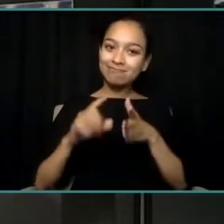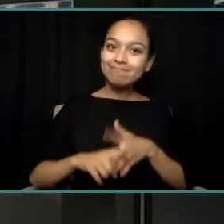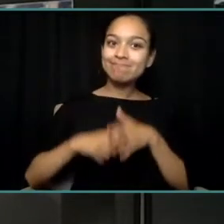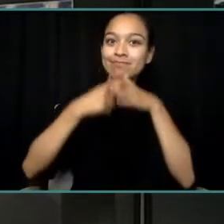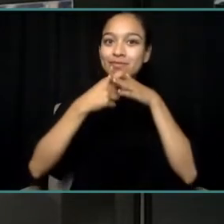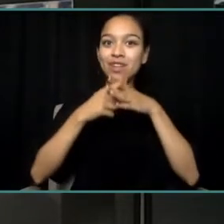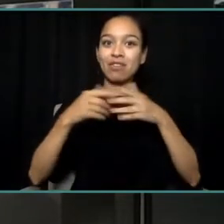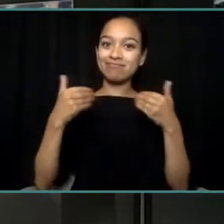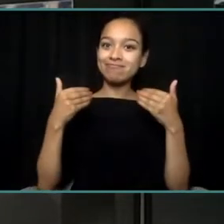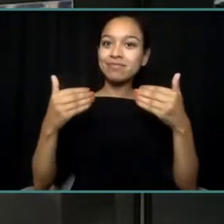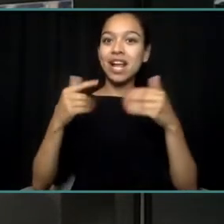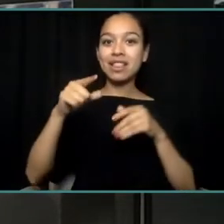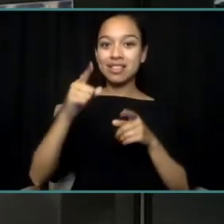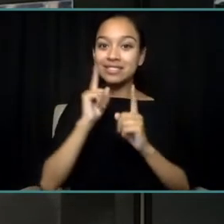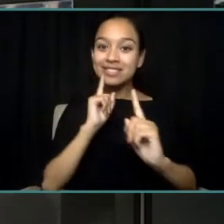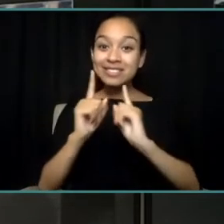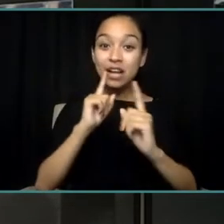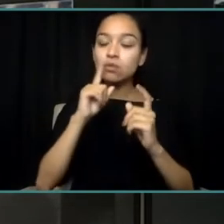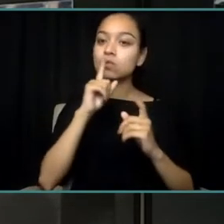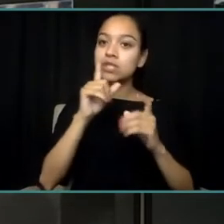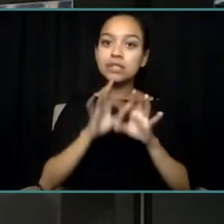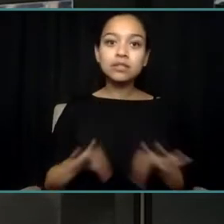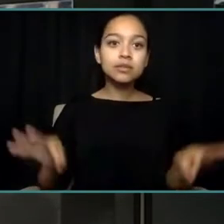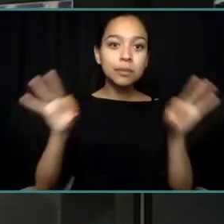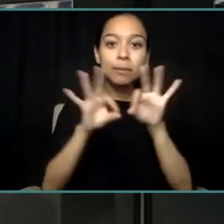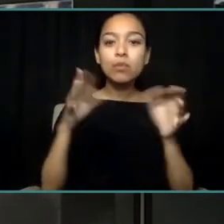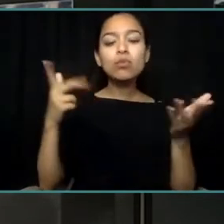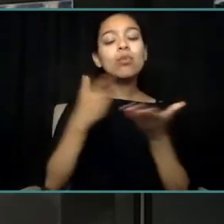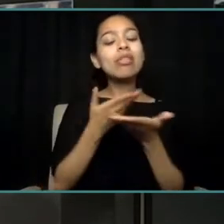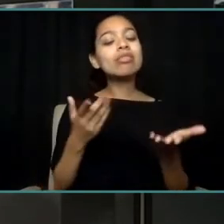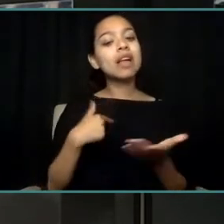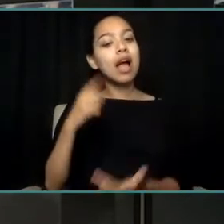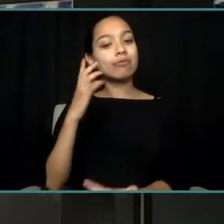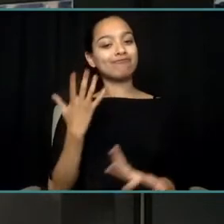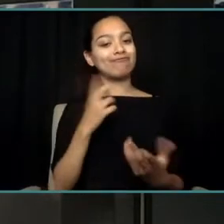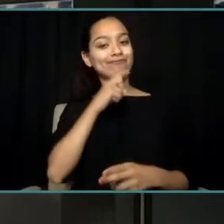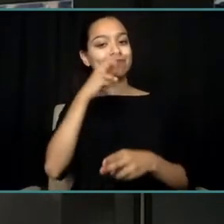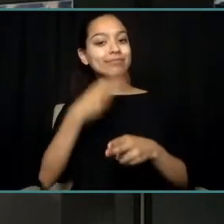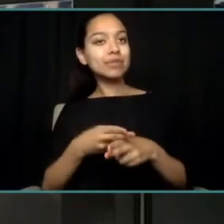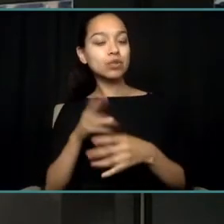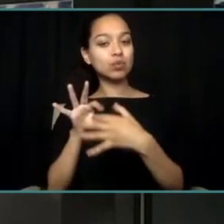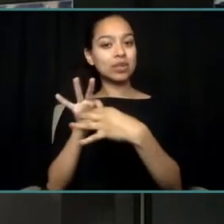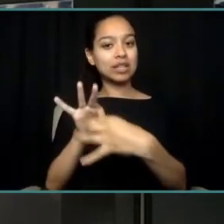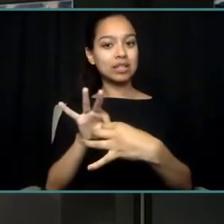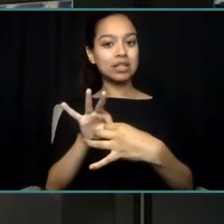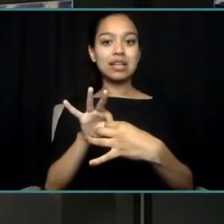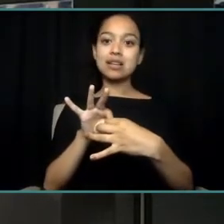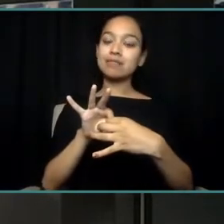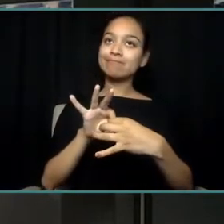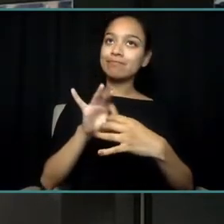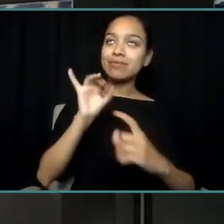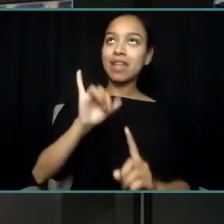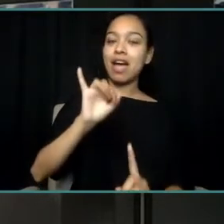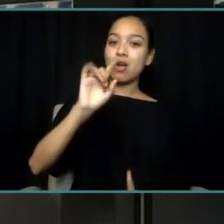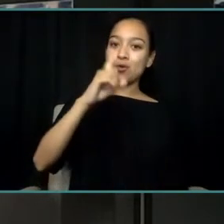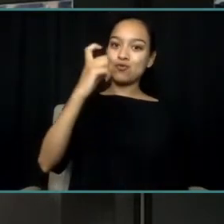and one of the things that I would say with regards to that really grounding question around equity,